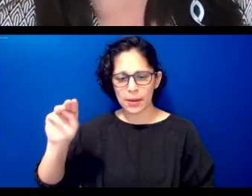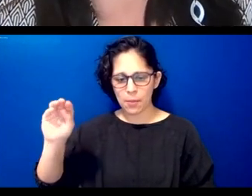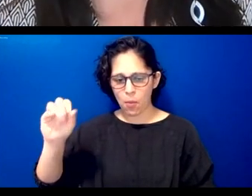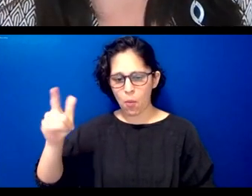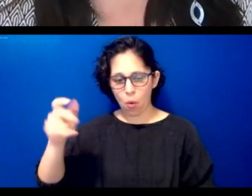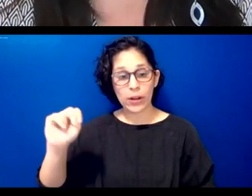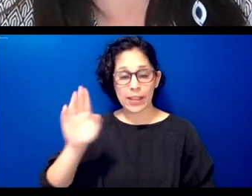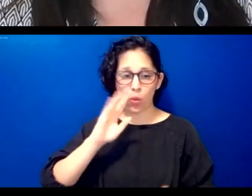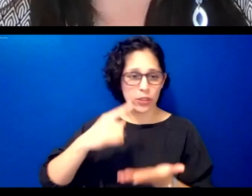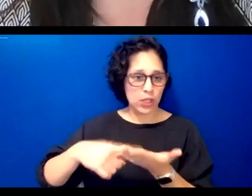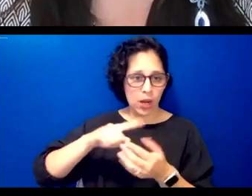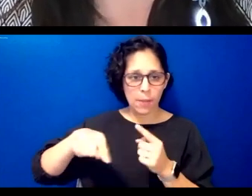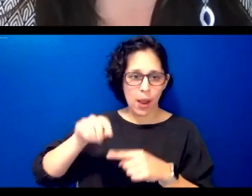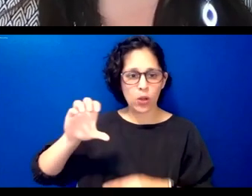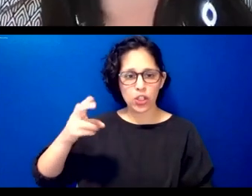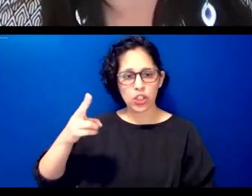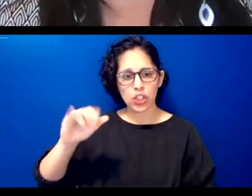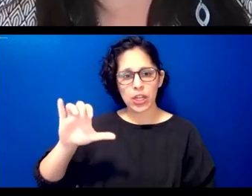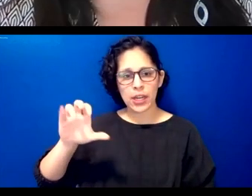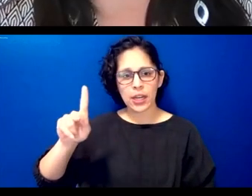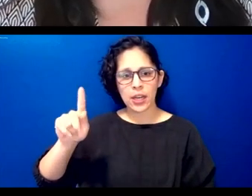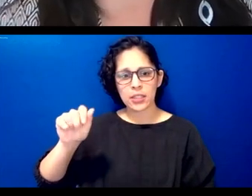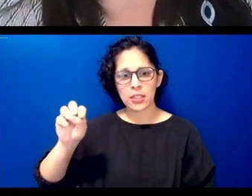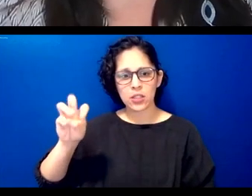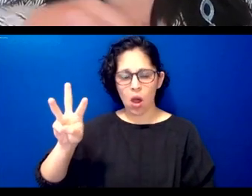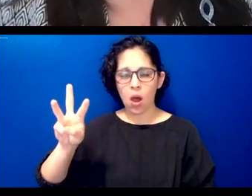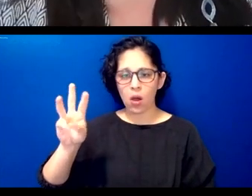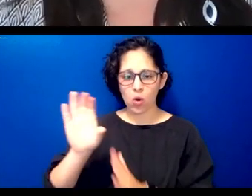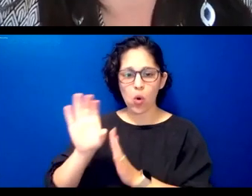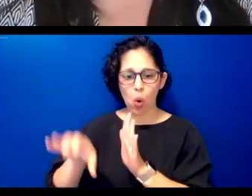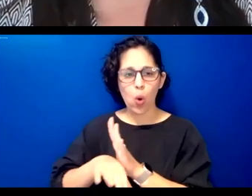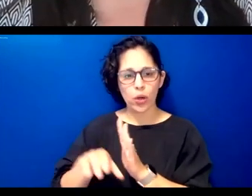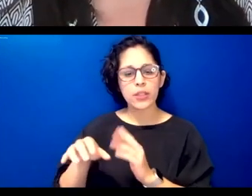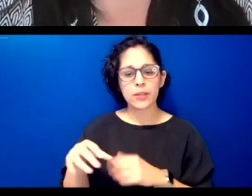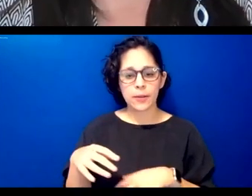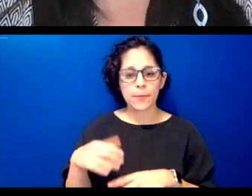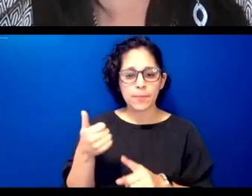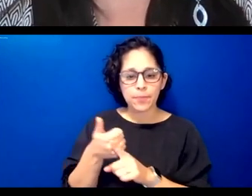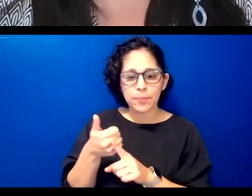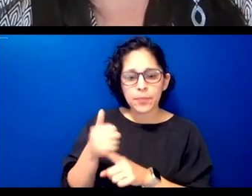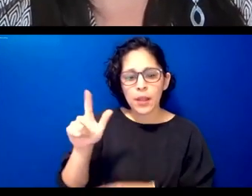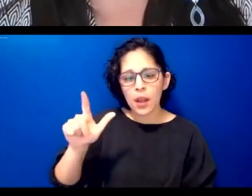course lakosh is a citizen of the chickasaw nation and a conversational speaker of the